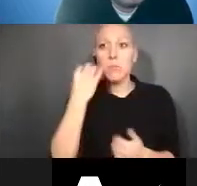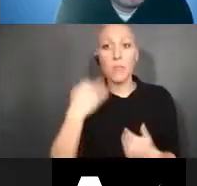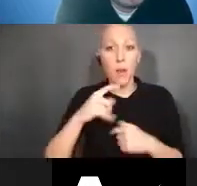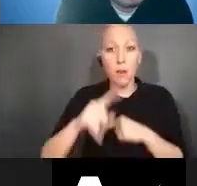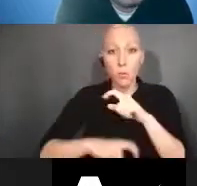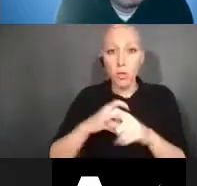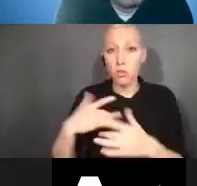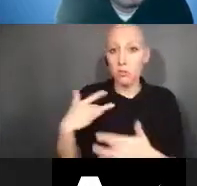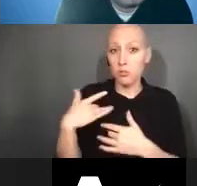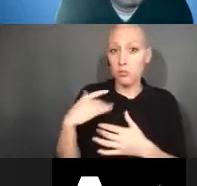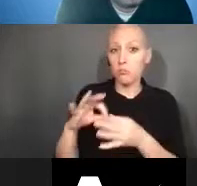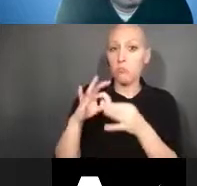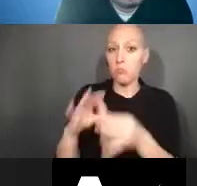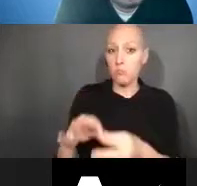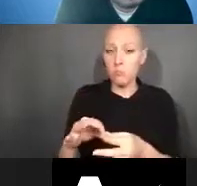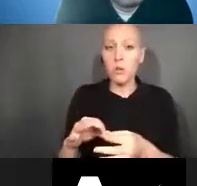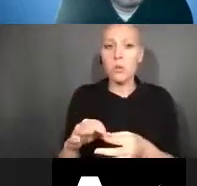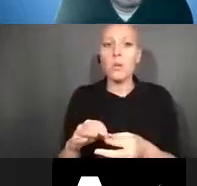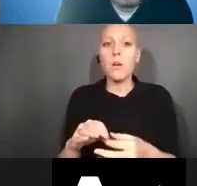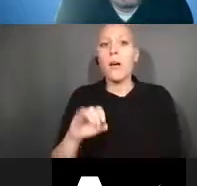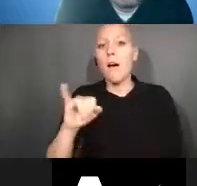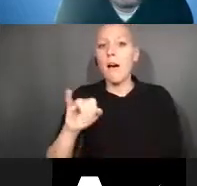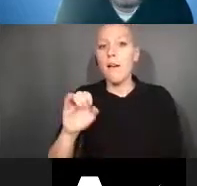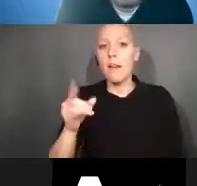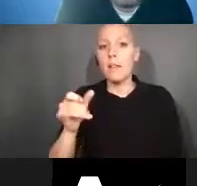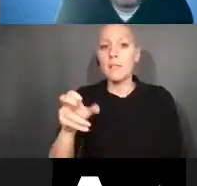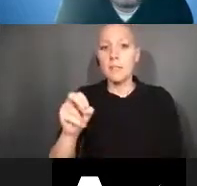the iEdison system, data sharing, and so forth.